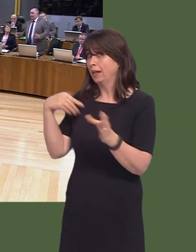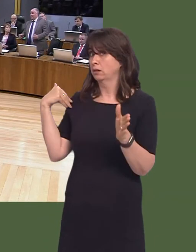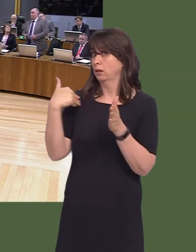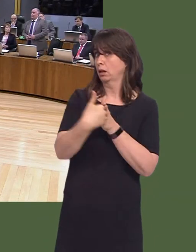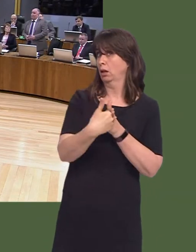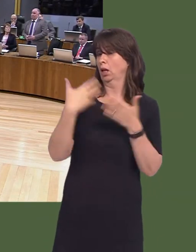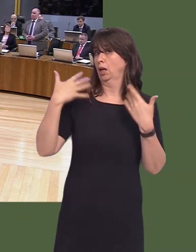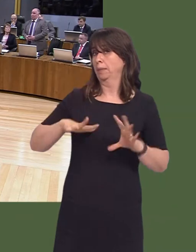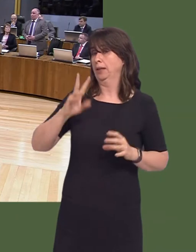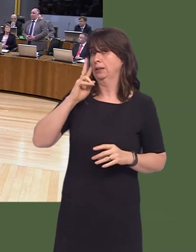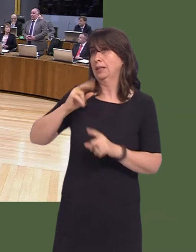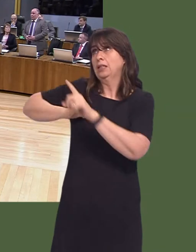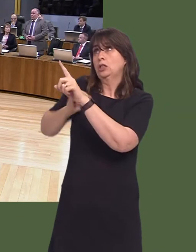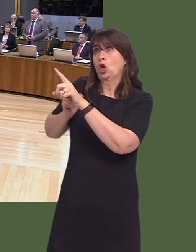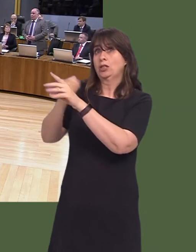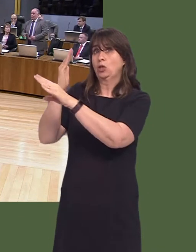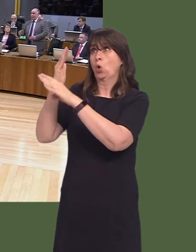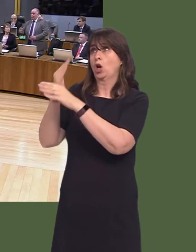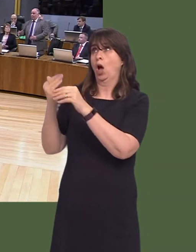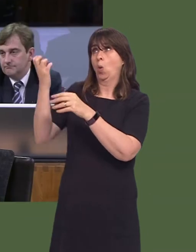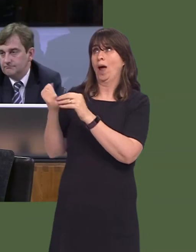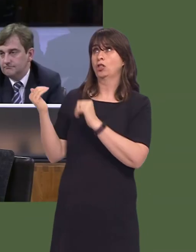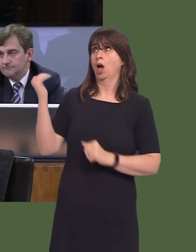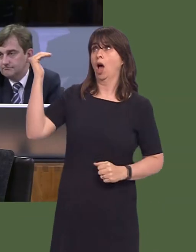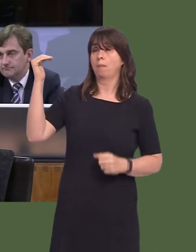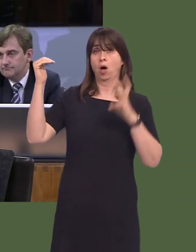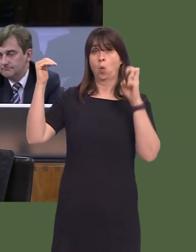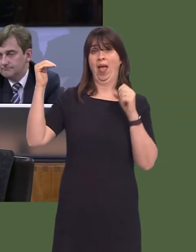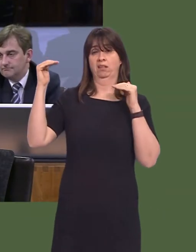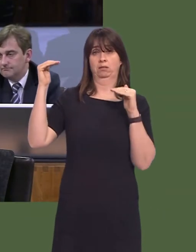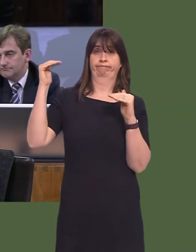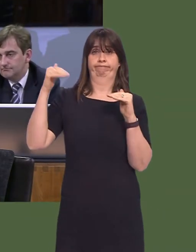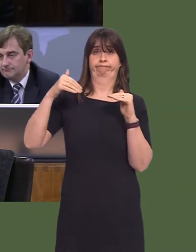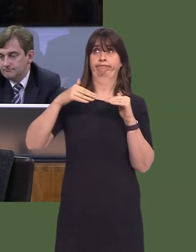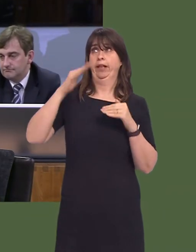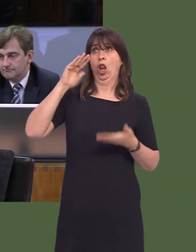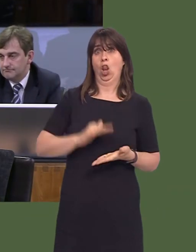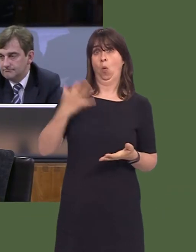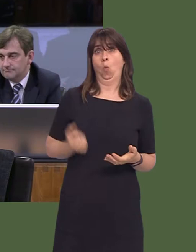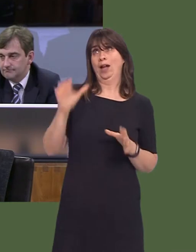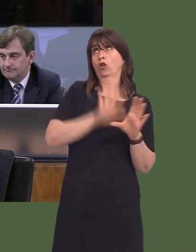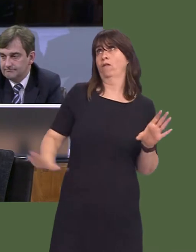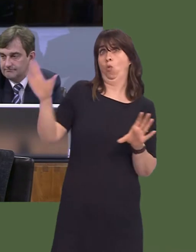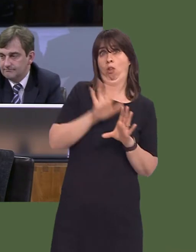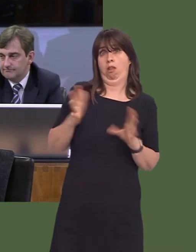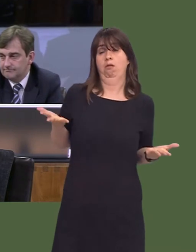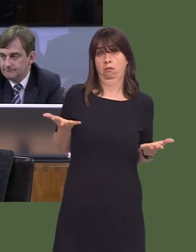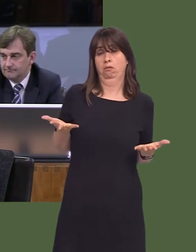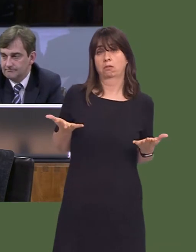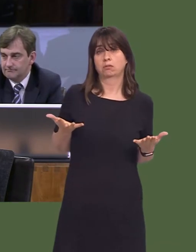gap open up between a Scottish worker and a Welsh worker, and obviously, sadly, Wales stay at the bottom of the league table when it comes to wages. I have to say the answer